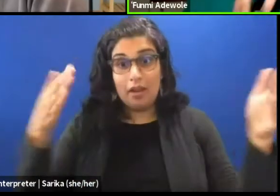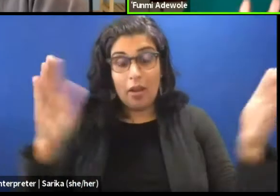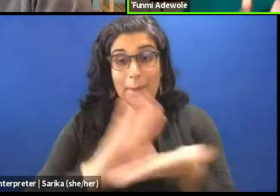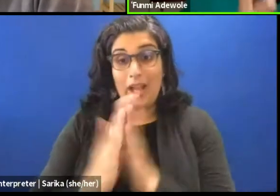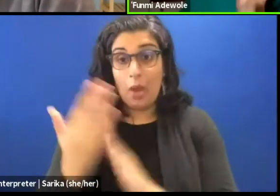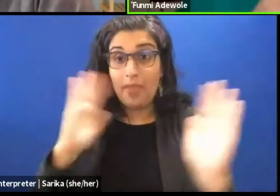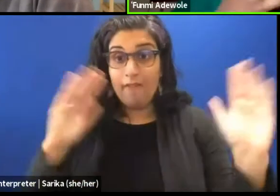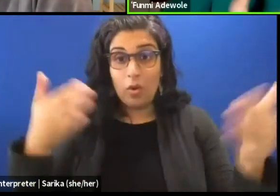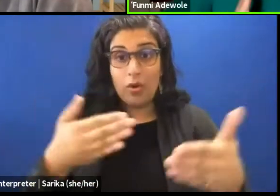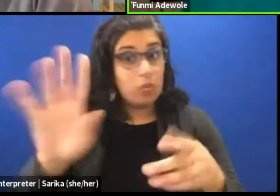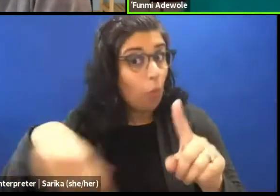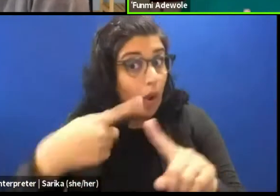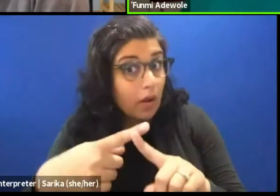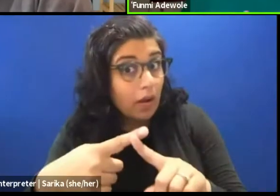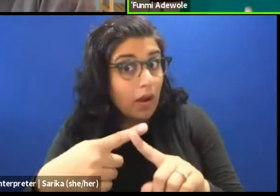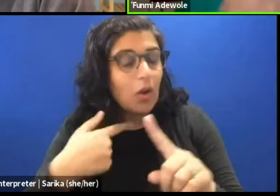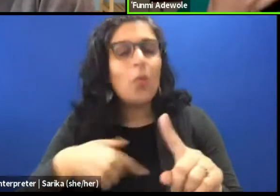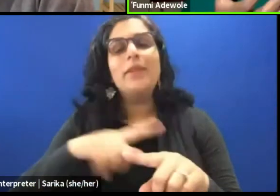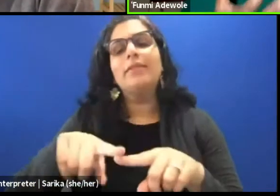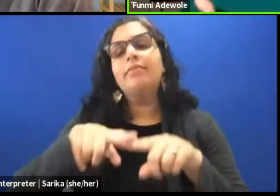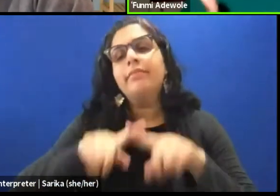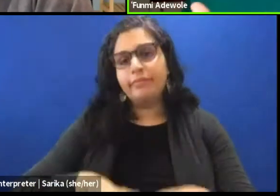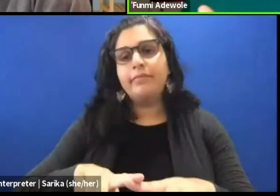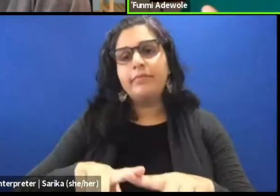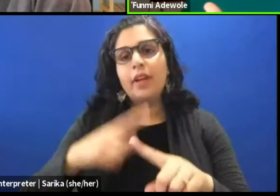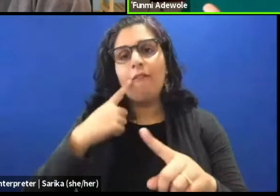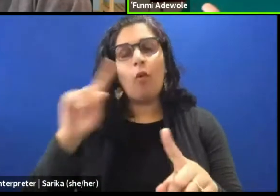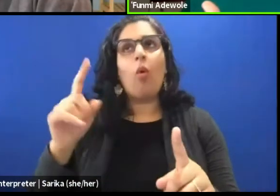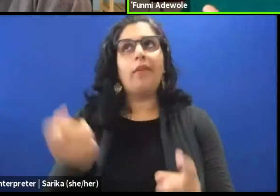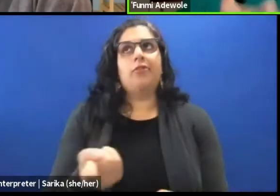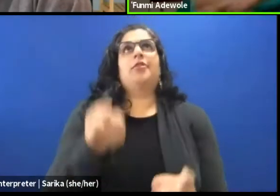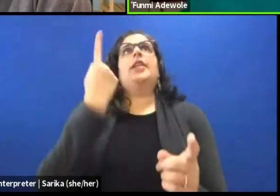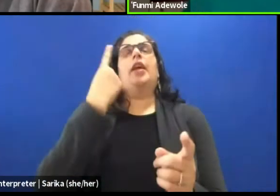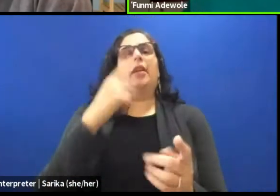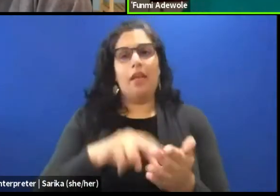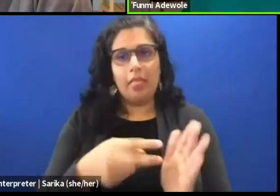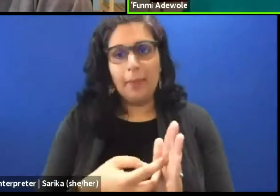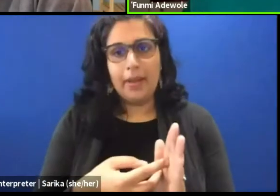when that is what we are relying on for the meaning to be conveyed,